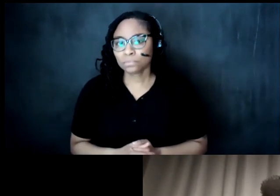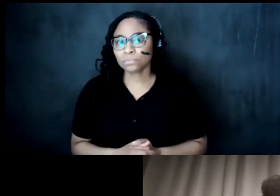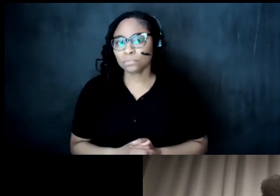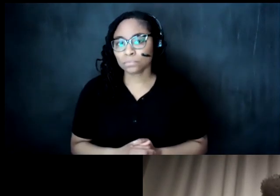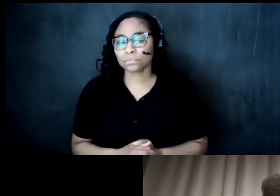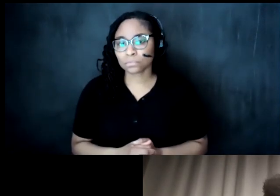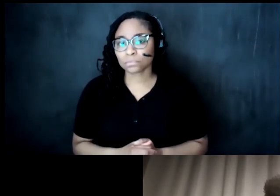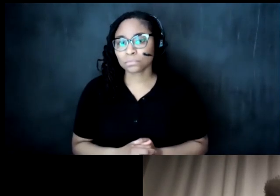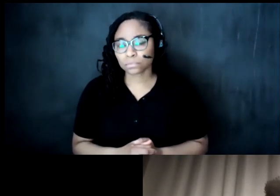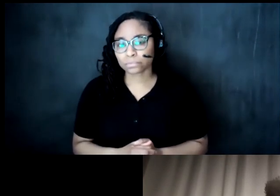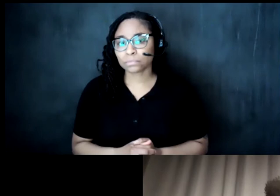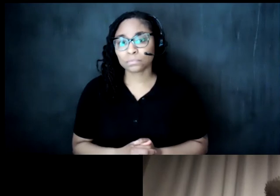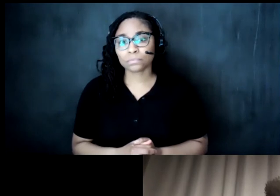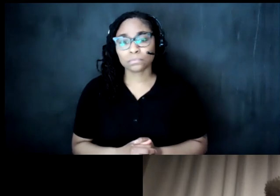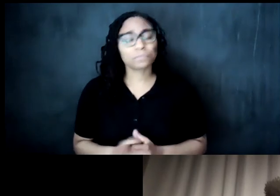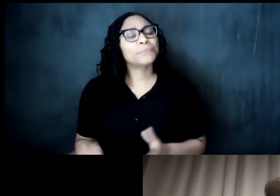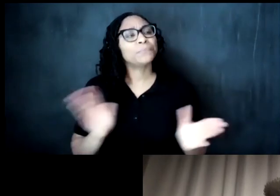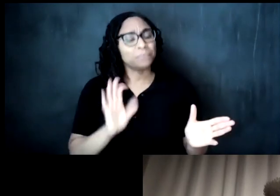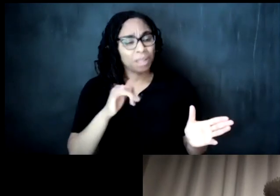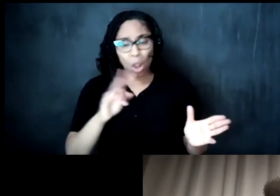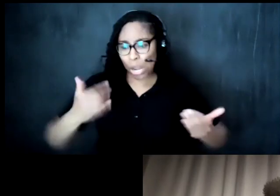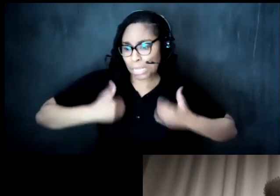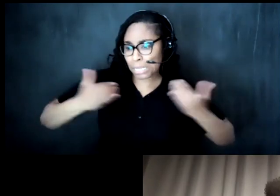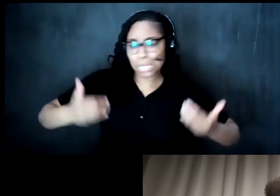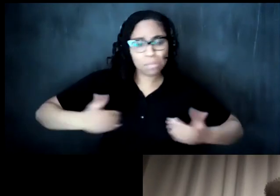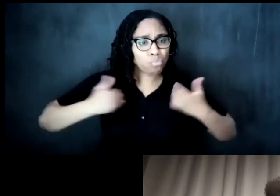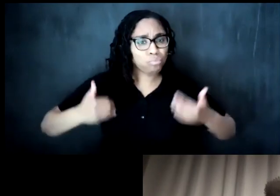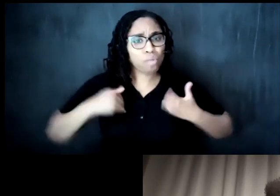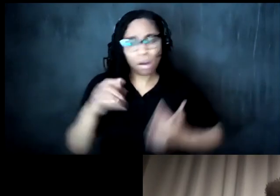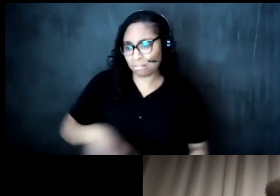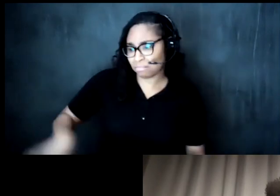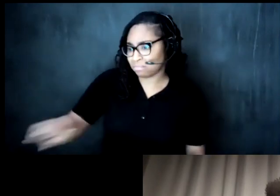when when the young of our communities in the present moment don't necessarily have